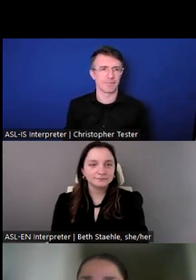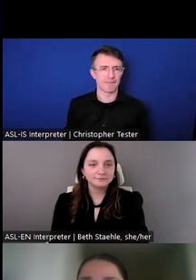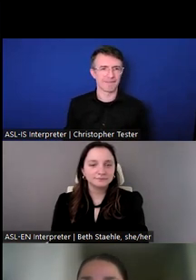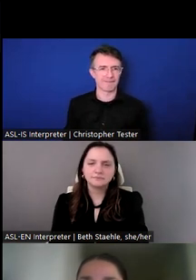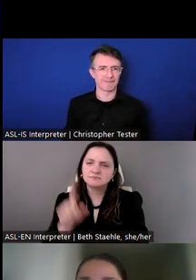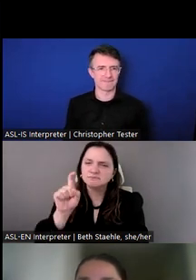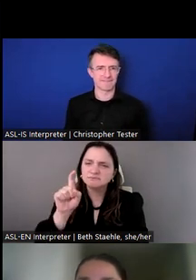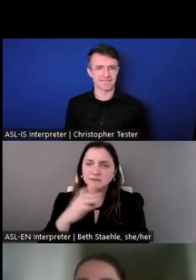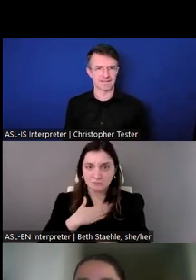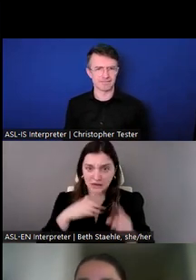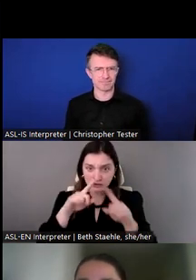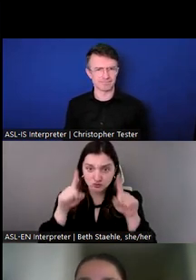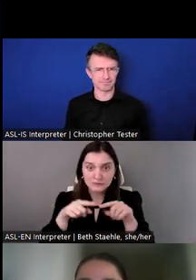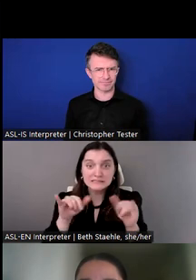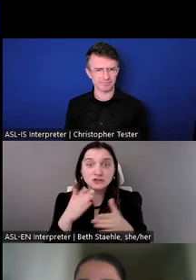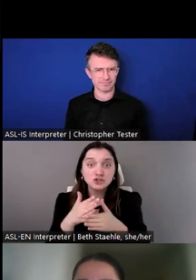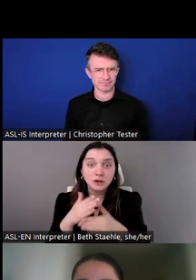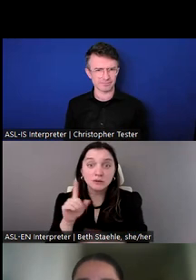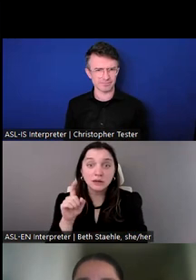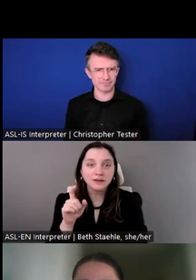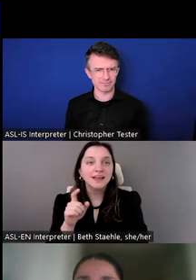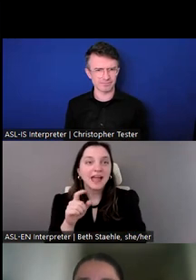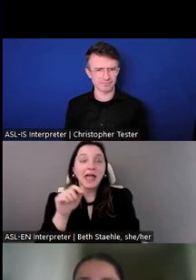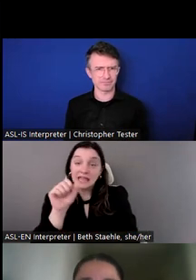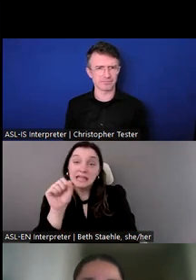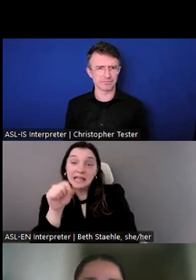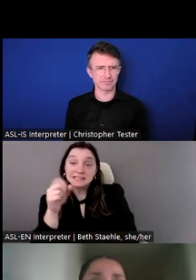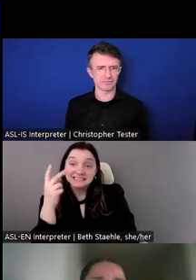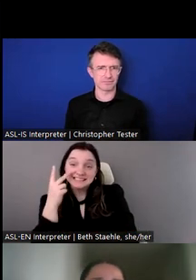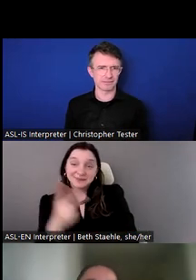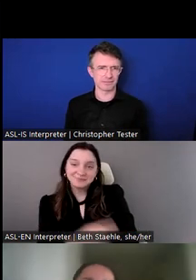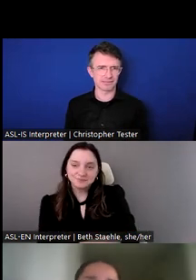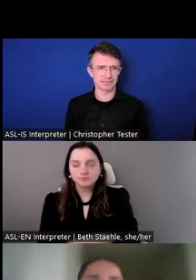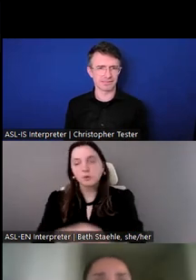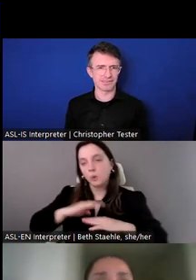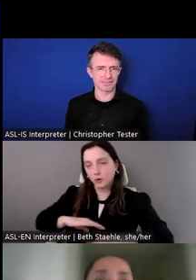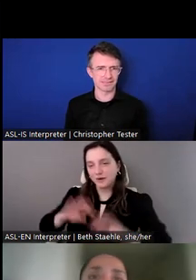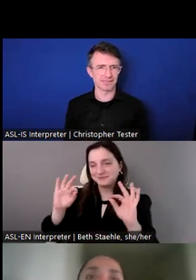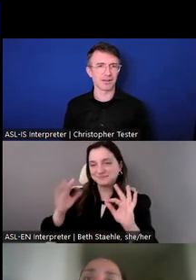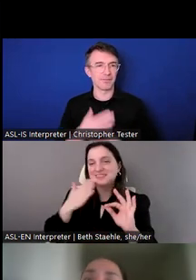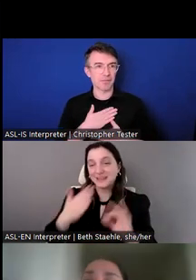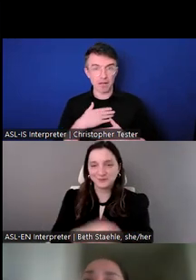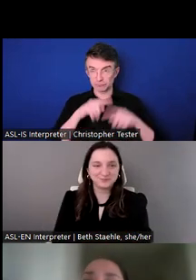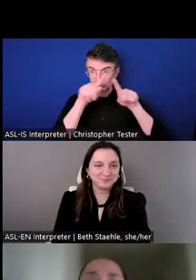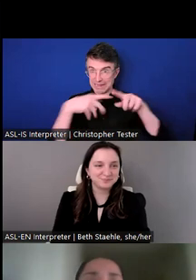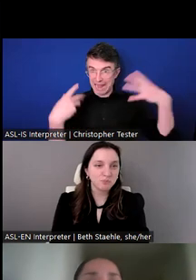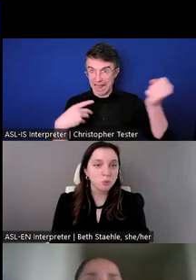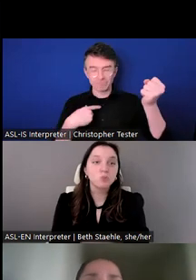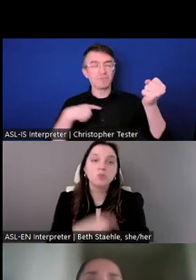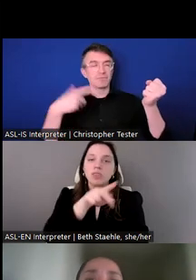Is my screen still sharing? Ashley Holben: Yes. I see your screen. Julie: Great. Thank you.